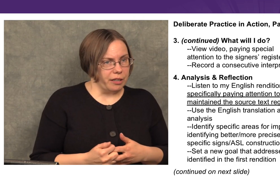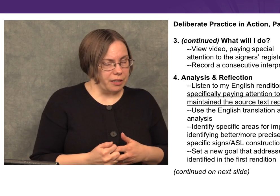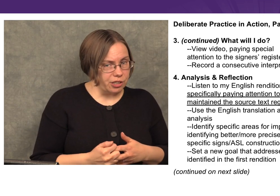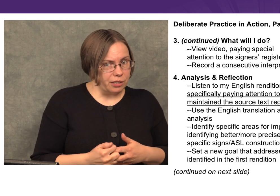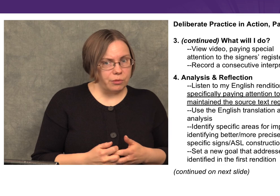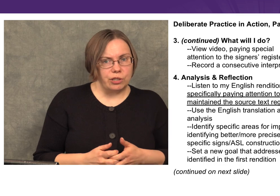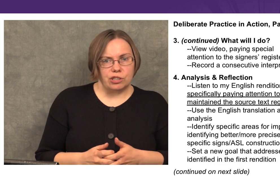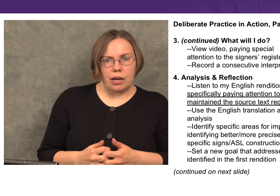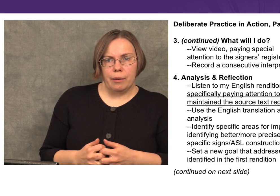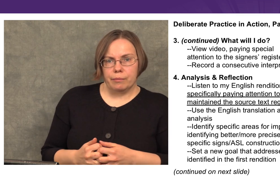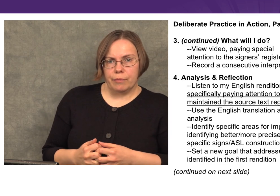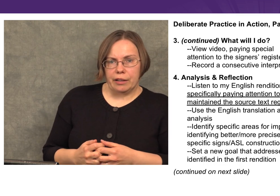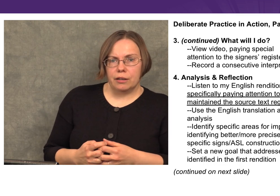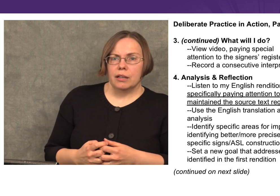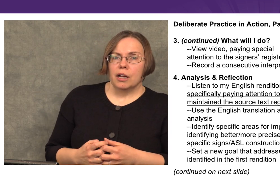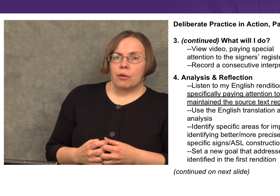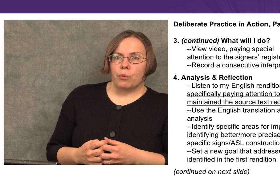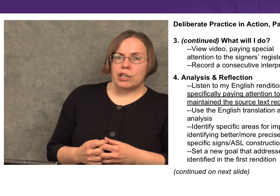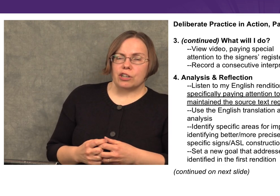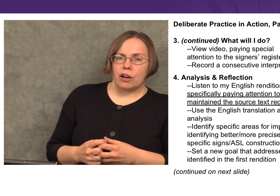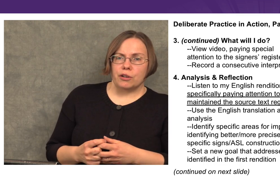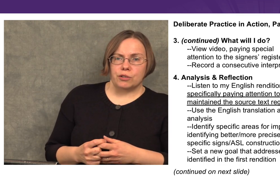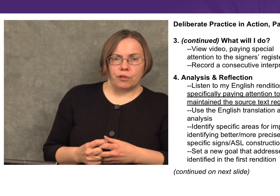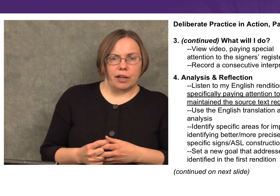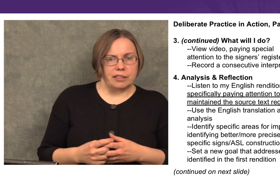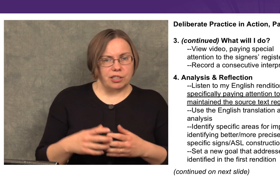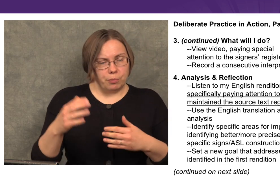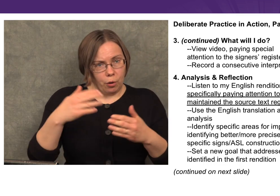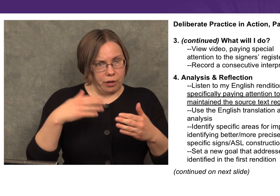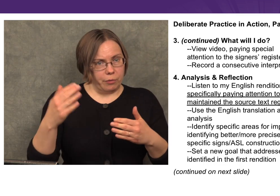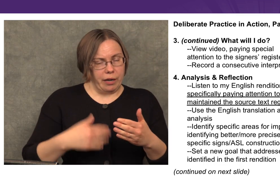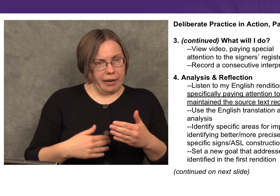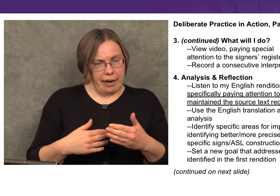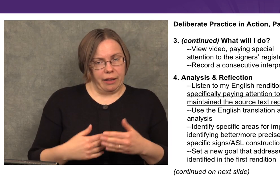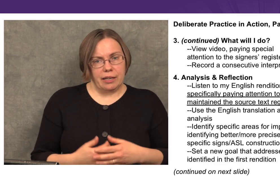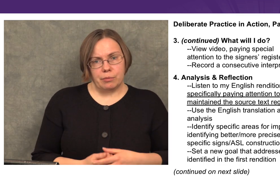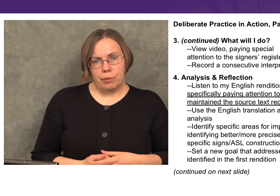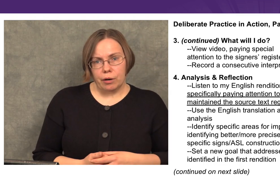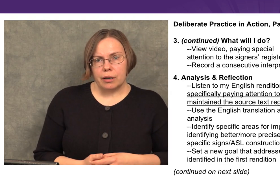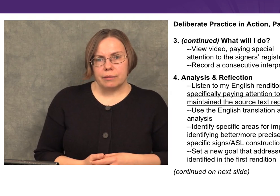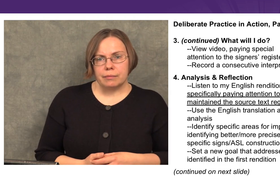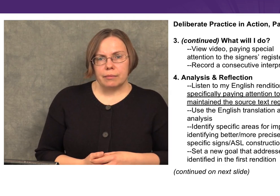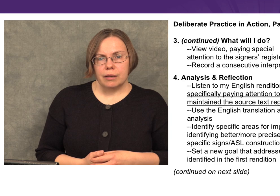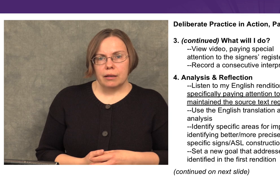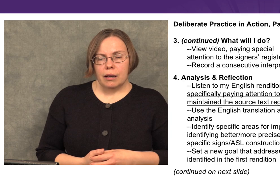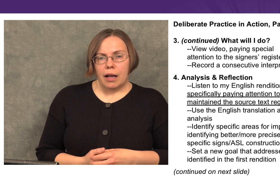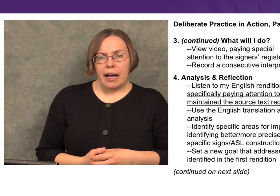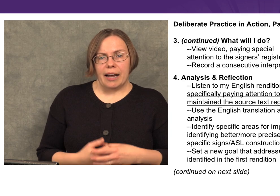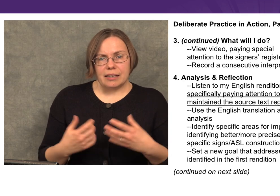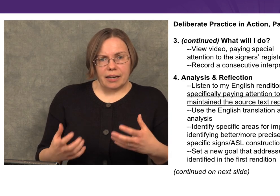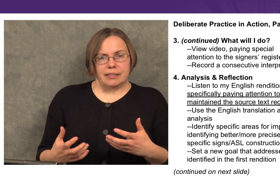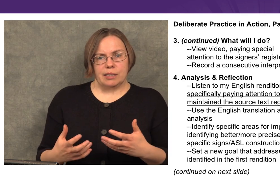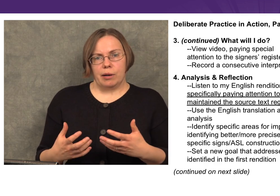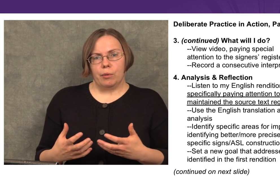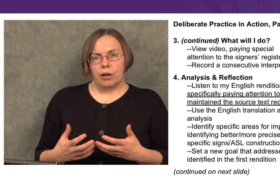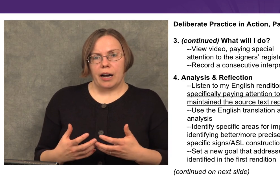translations rather, which are useful as a support when I analyze my work. As I assess my work